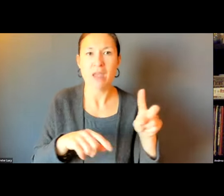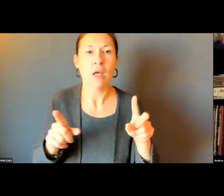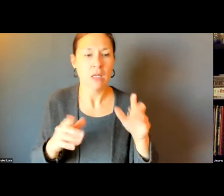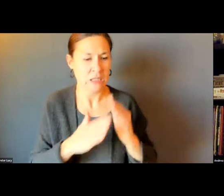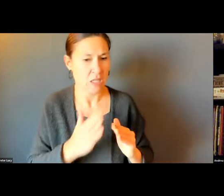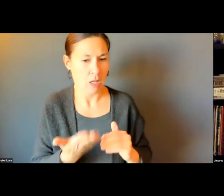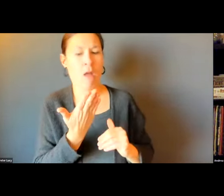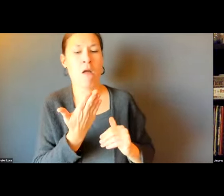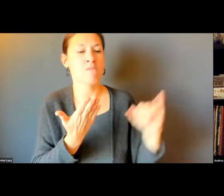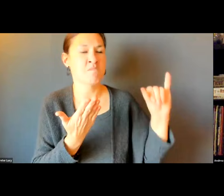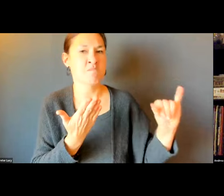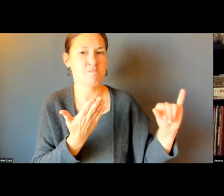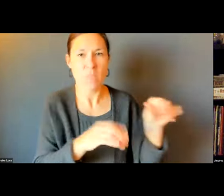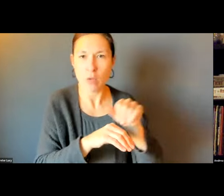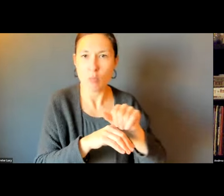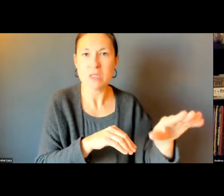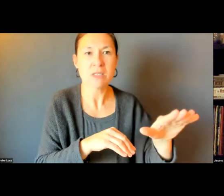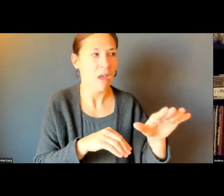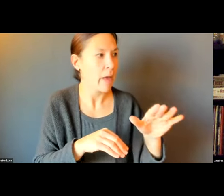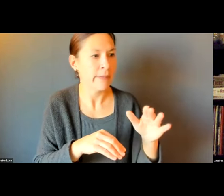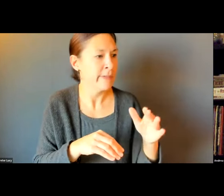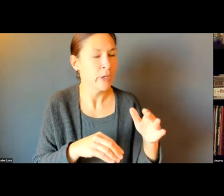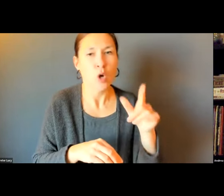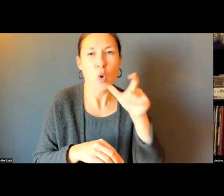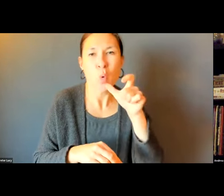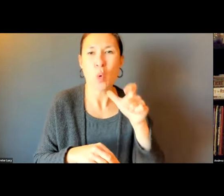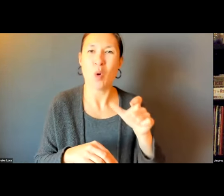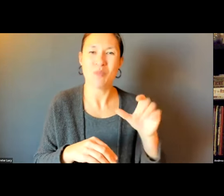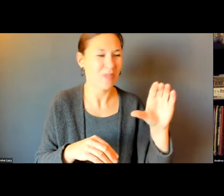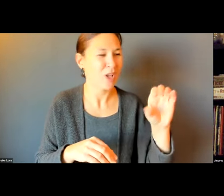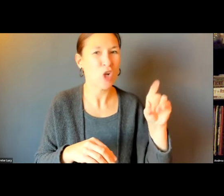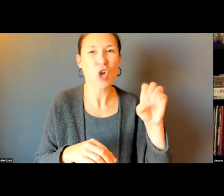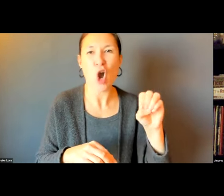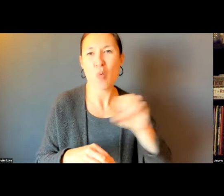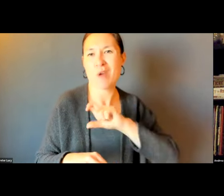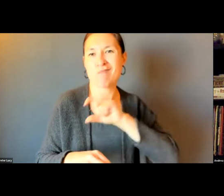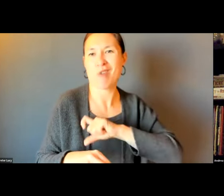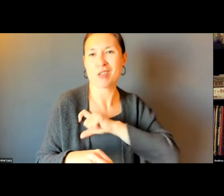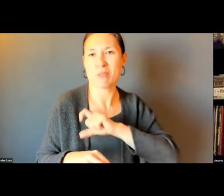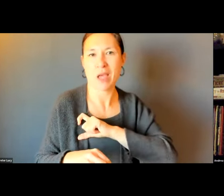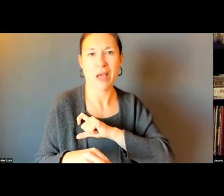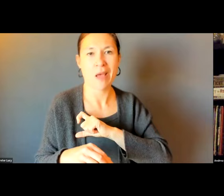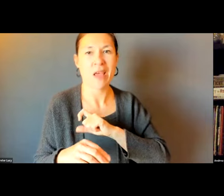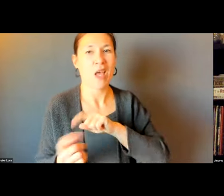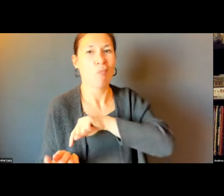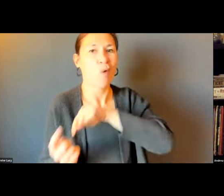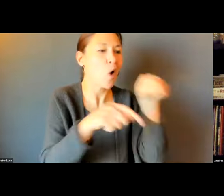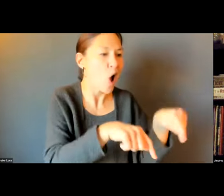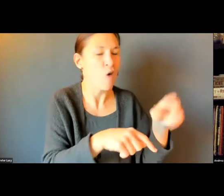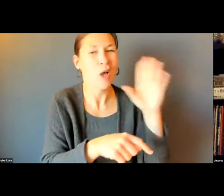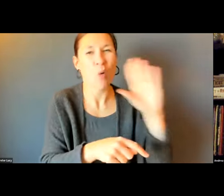PICTURE OF IT AND SEND IT TO 311. THE CITY WILL THEN SEND CODE ENFORCEMENT OUT AND WE'LL WRITE